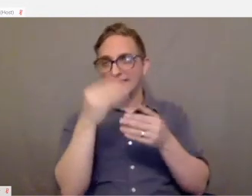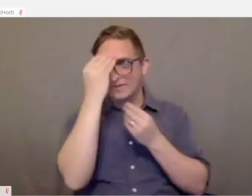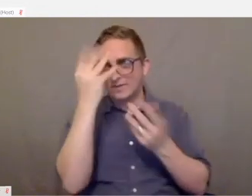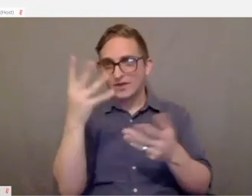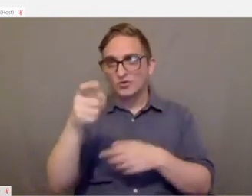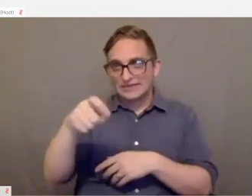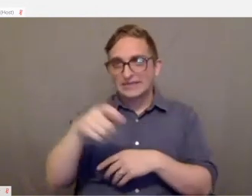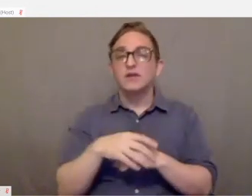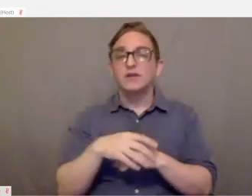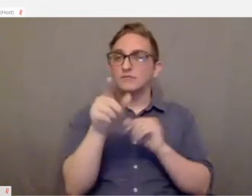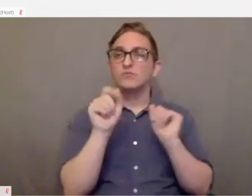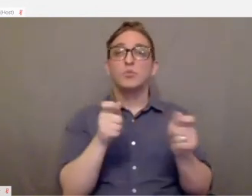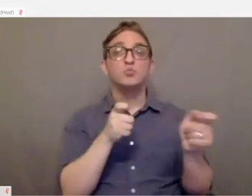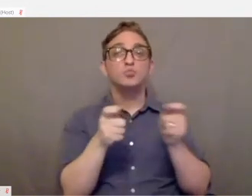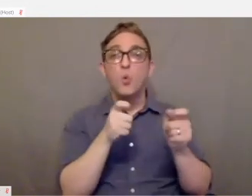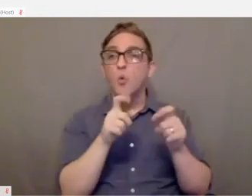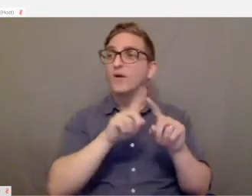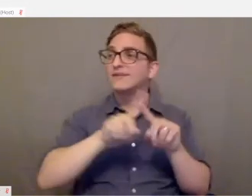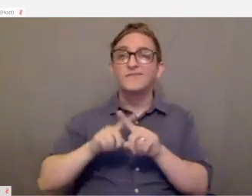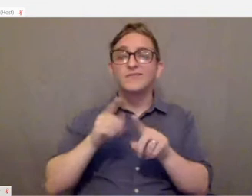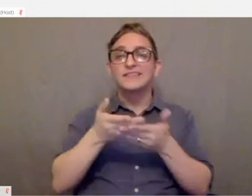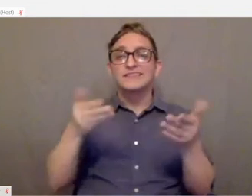You can control devices throughout your home using these.